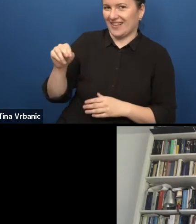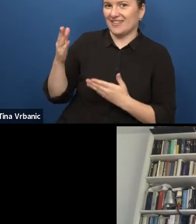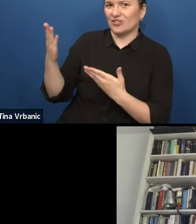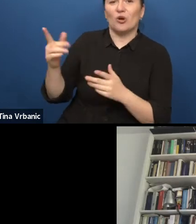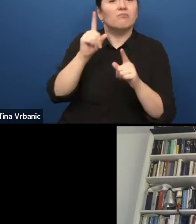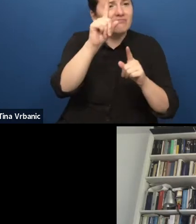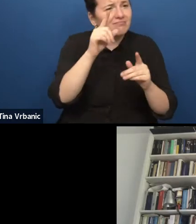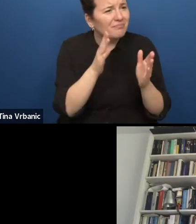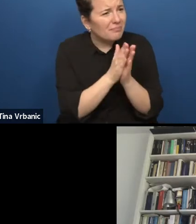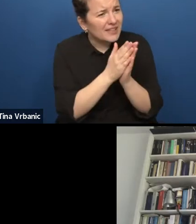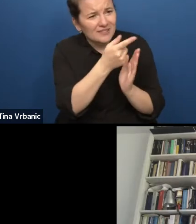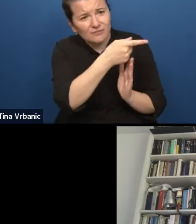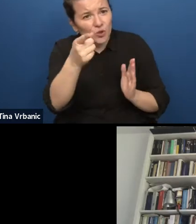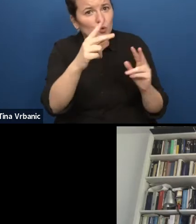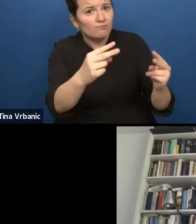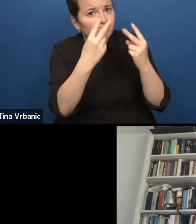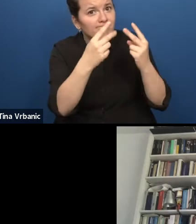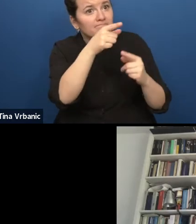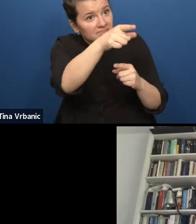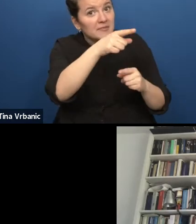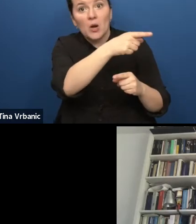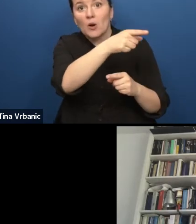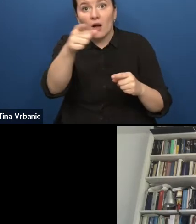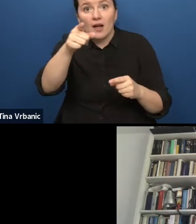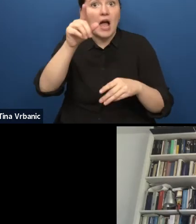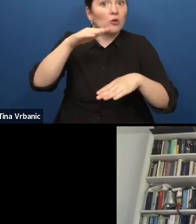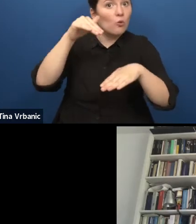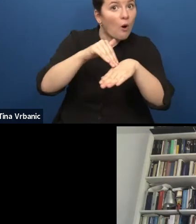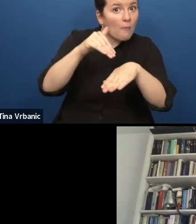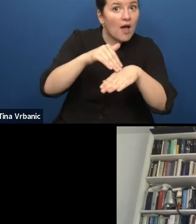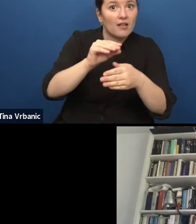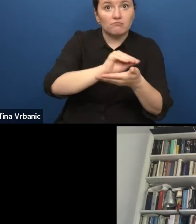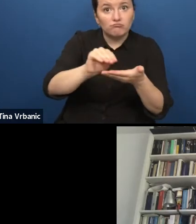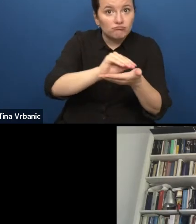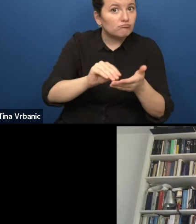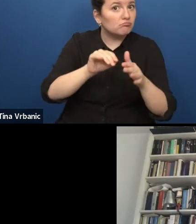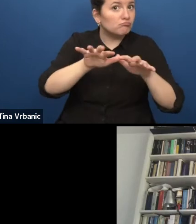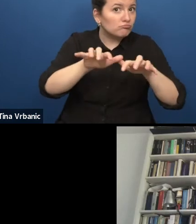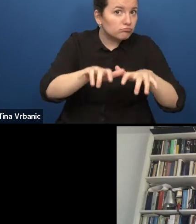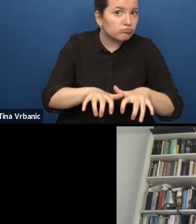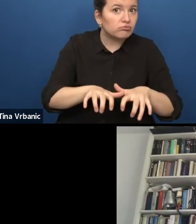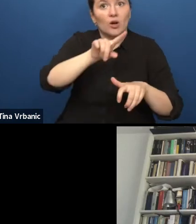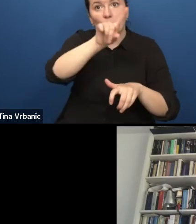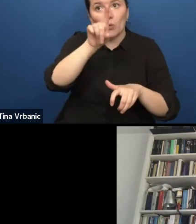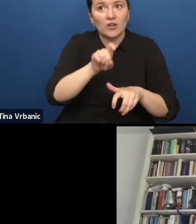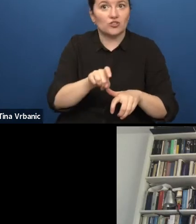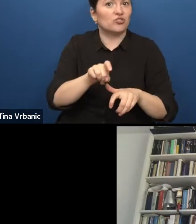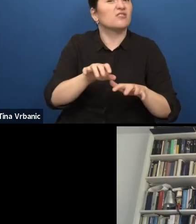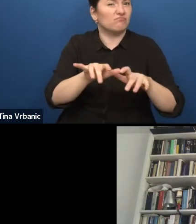to participate with comments and questions in the chat. Paulien, we are eager to hear your thoughts.